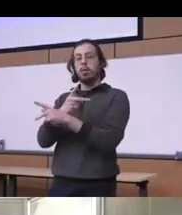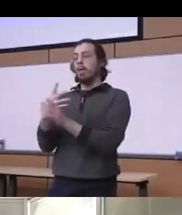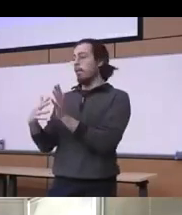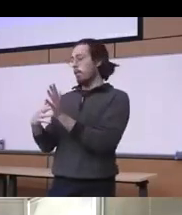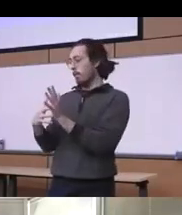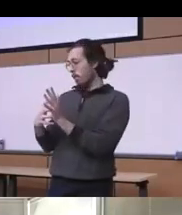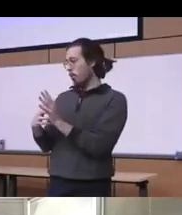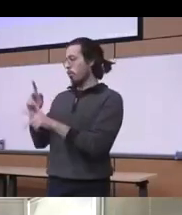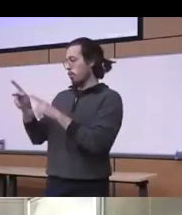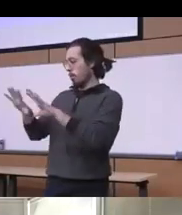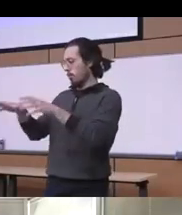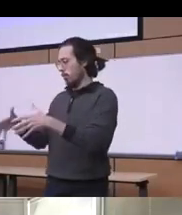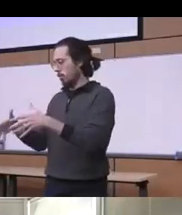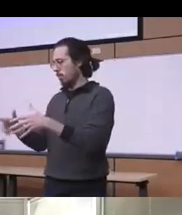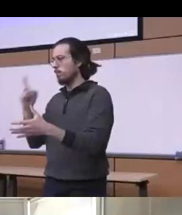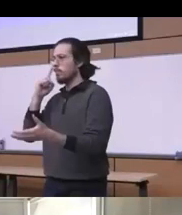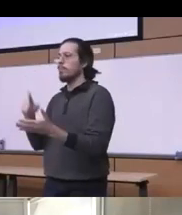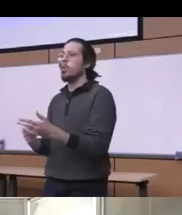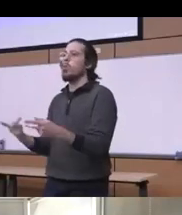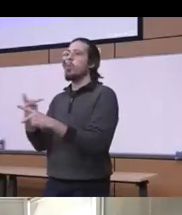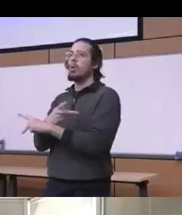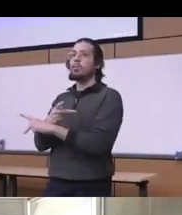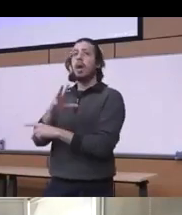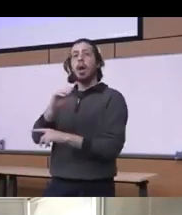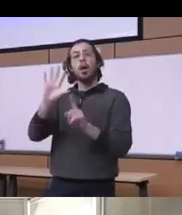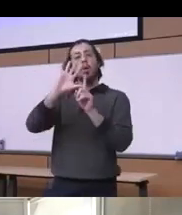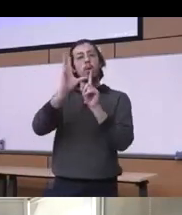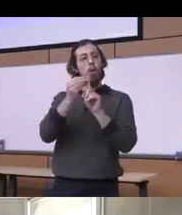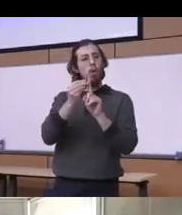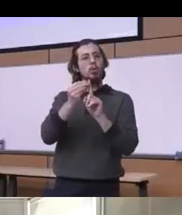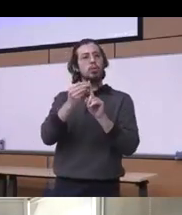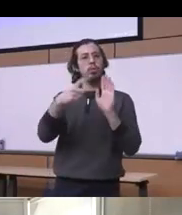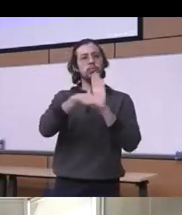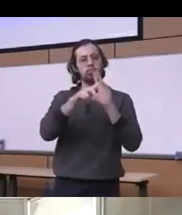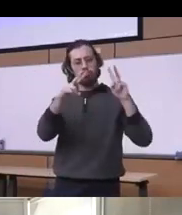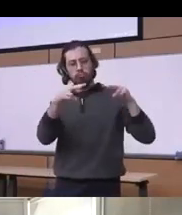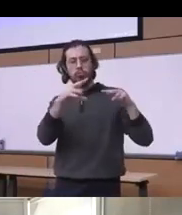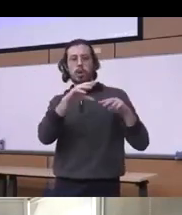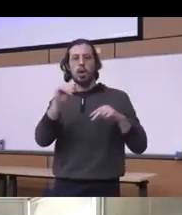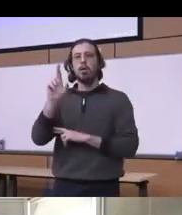people of color you know and that was a culture of stigma and the ratio of Health Care inequities